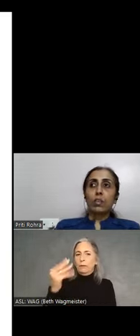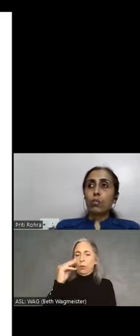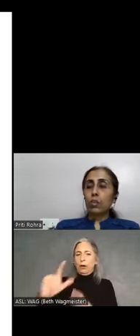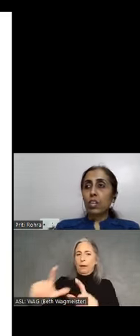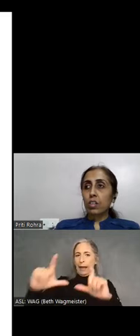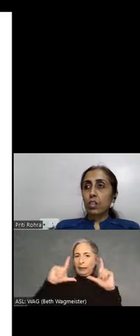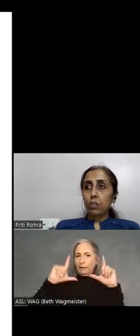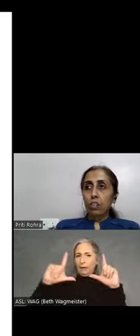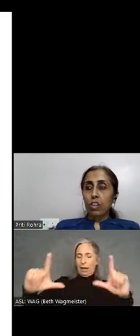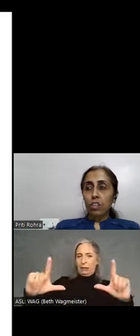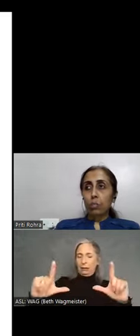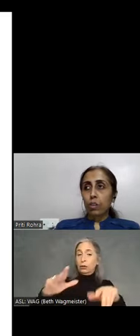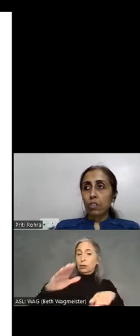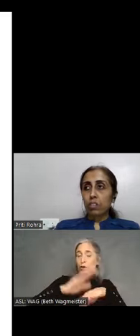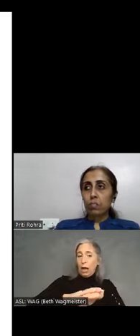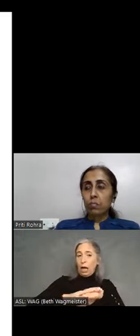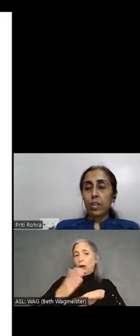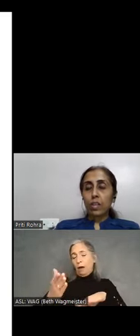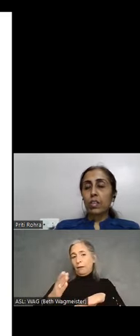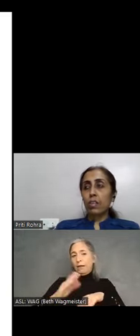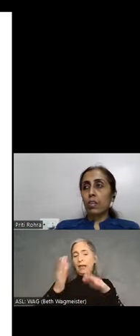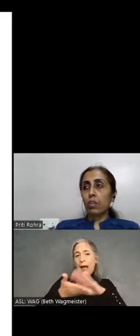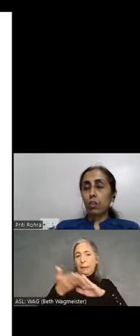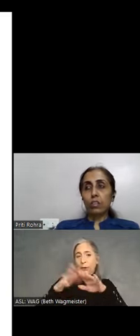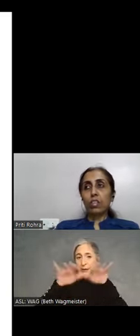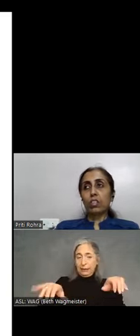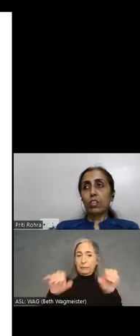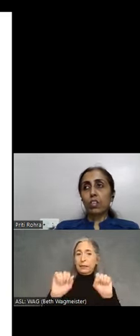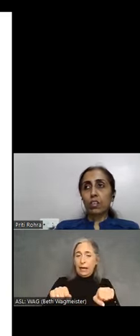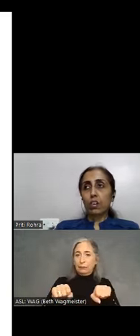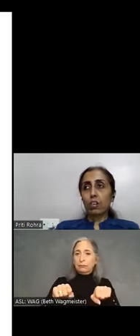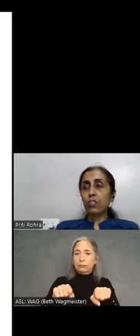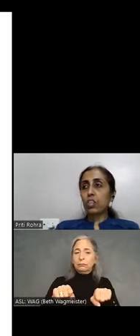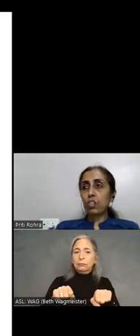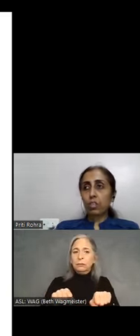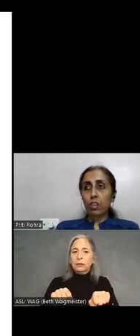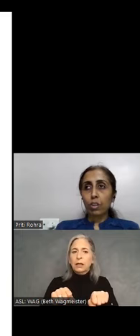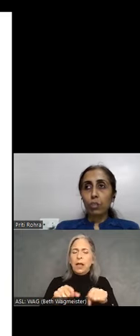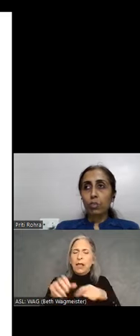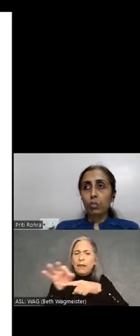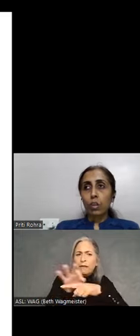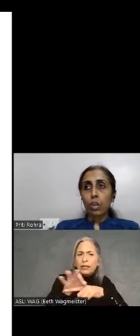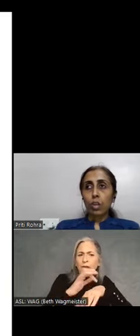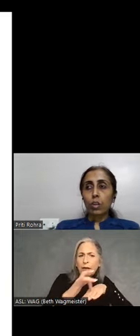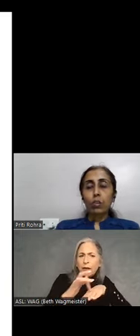You can turn it on in the operating system and all the features are available to, you know,